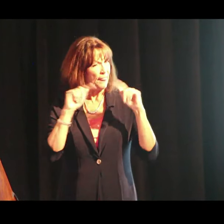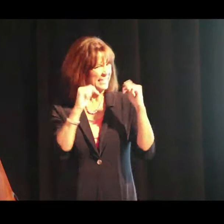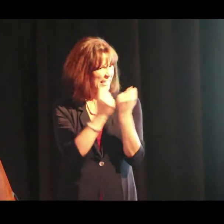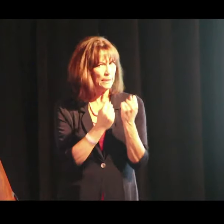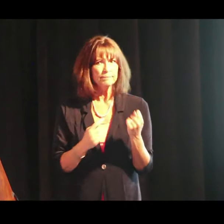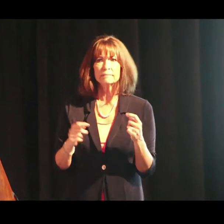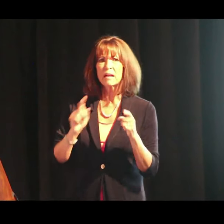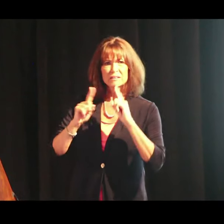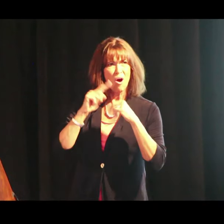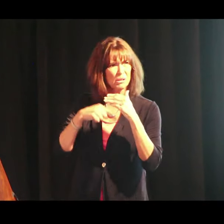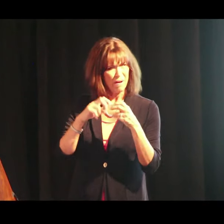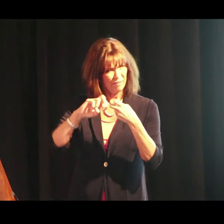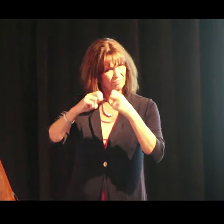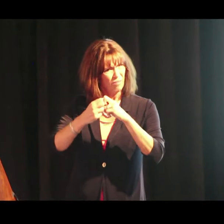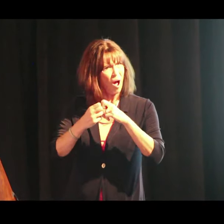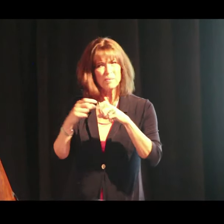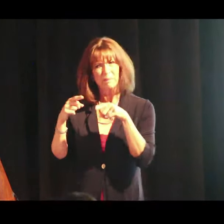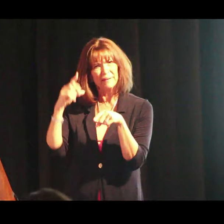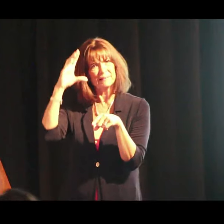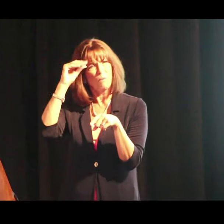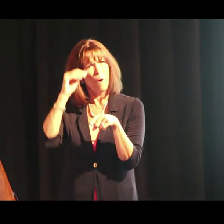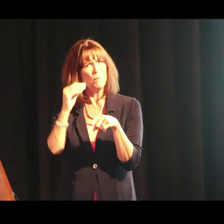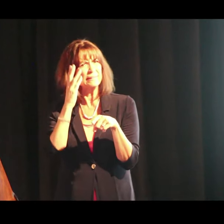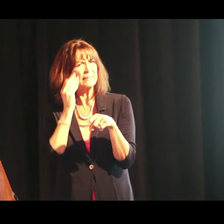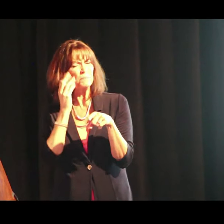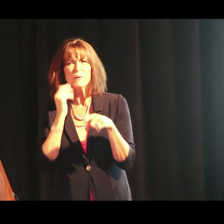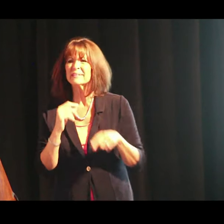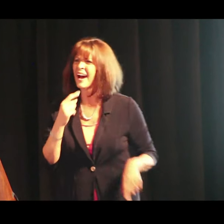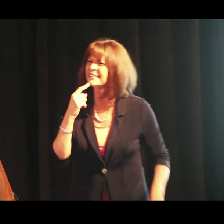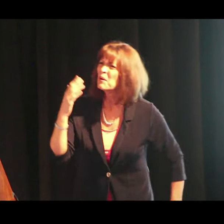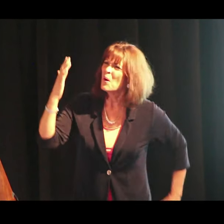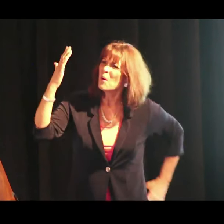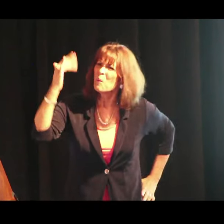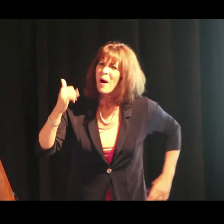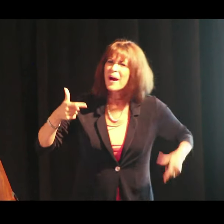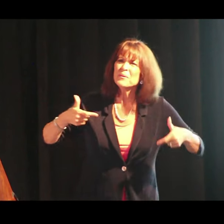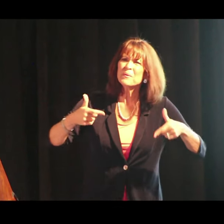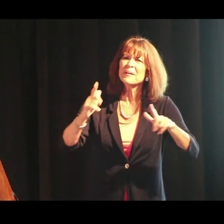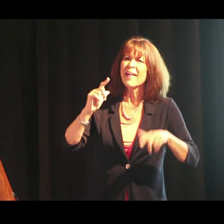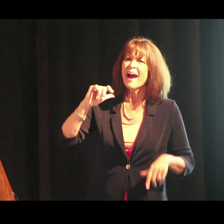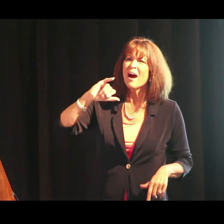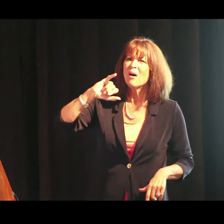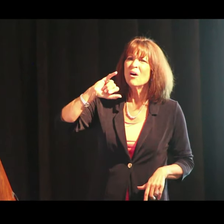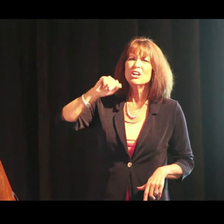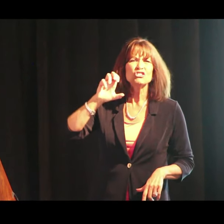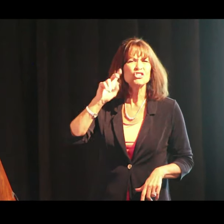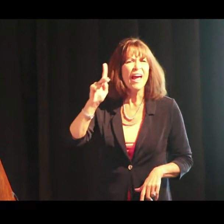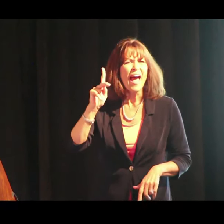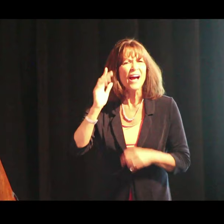so the director and the team are talking about, “What's the problem with this boy’s experience?” I walked in and I said, Why do you let Jack just sit there